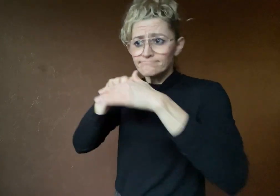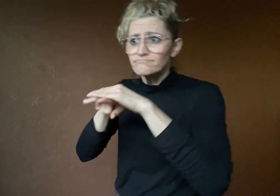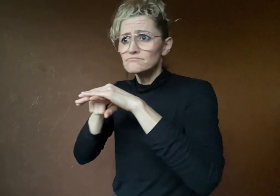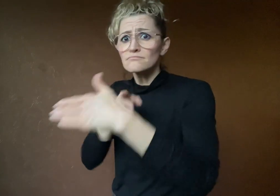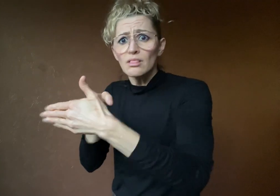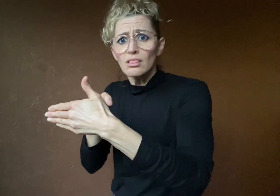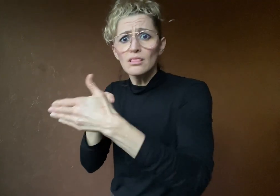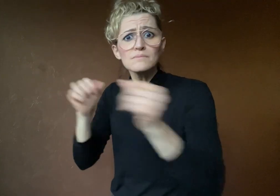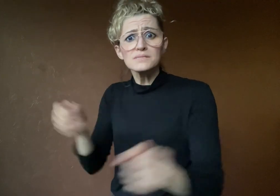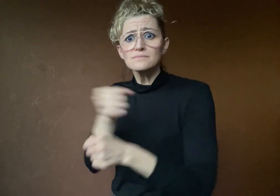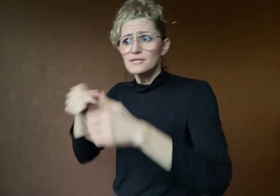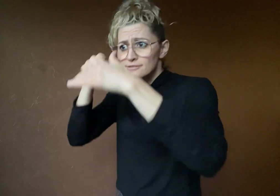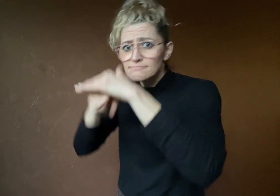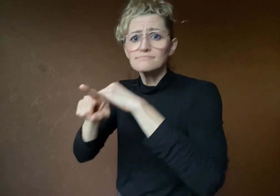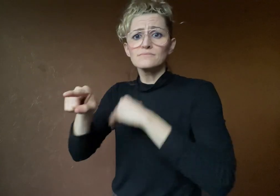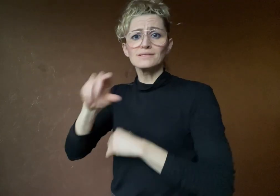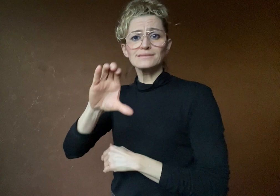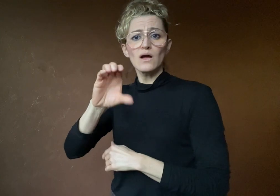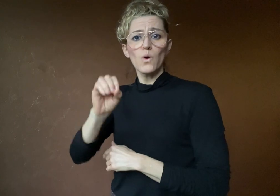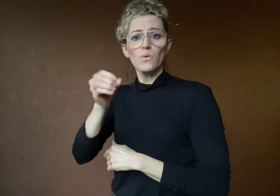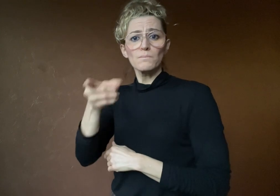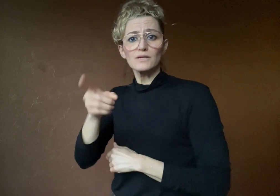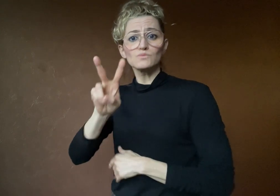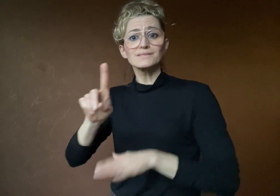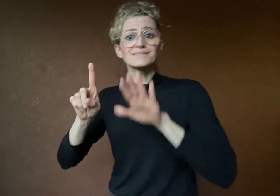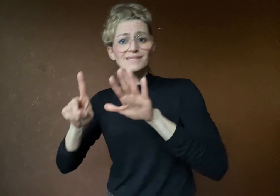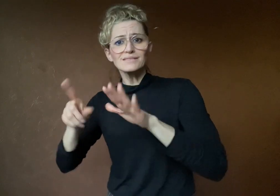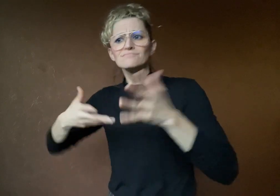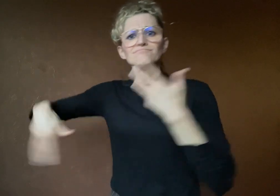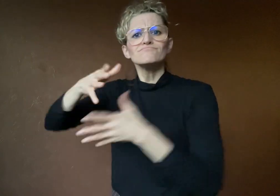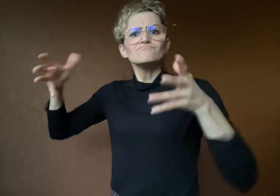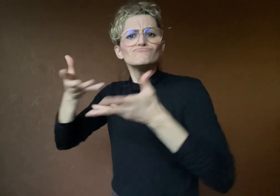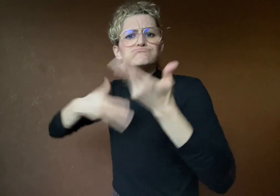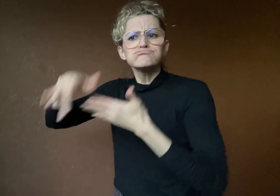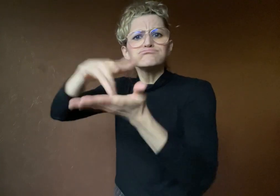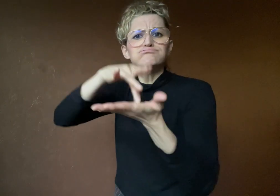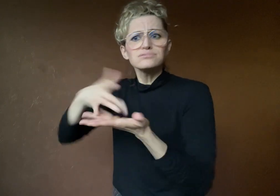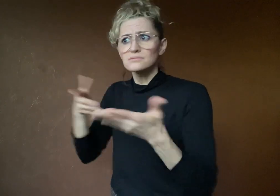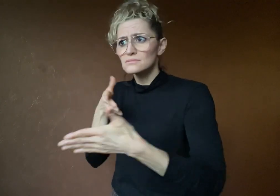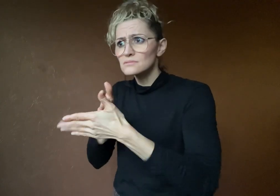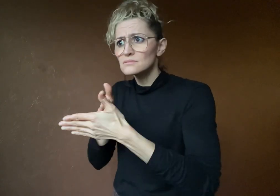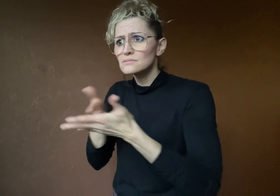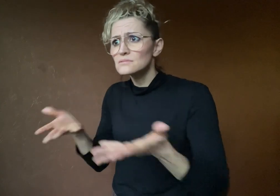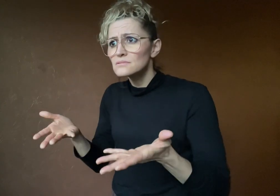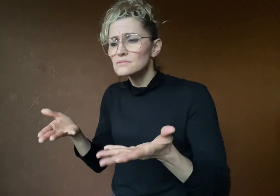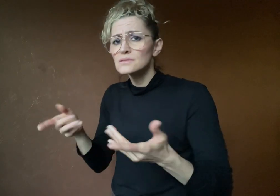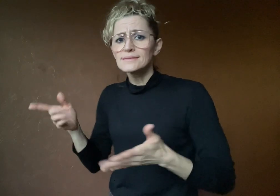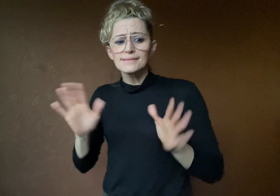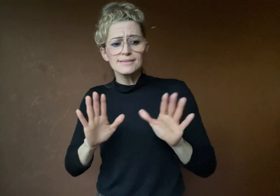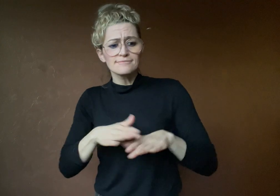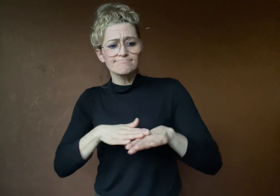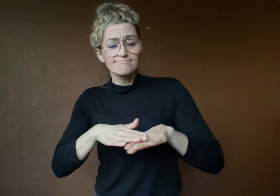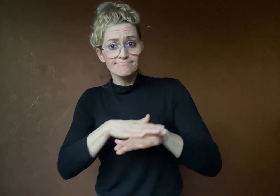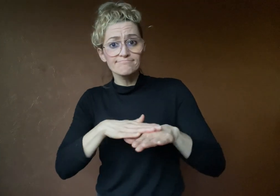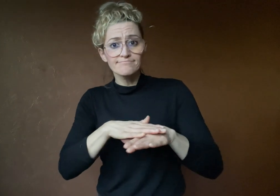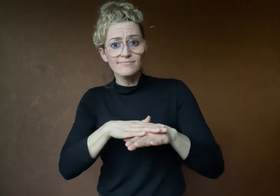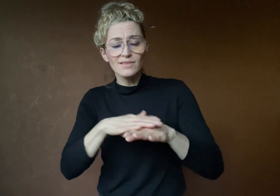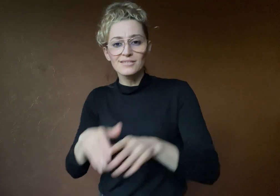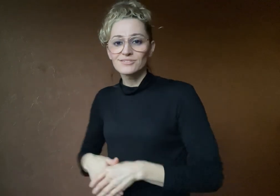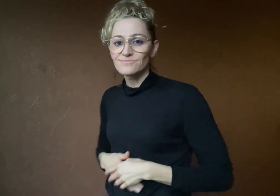as she was unable to enter the COP26 conference.